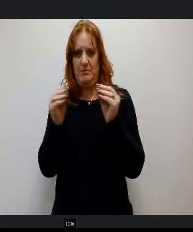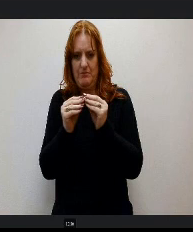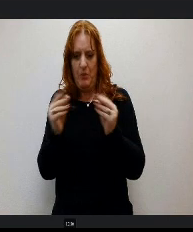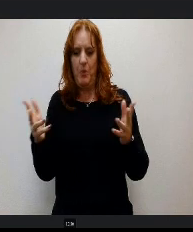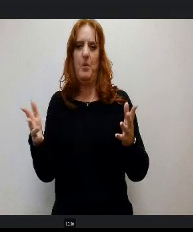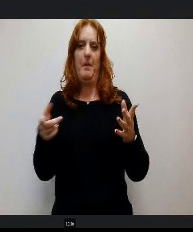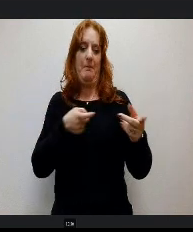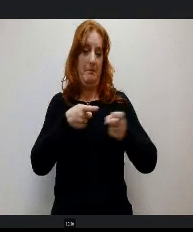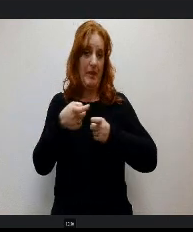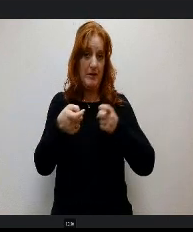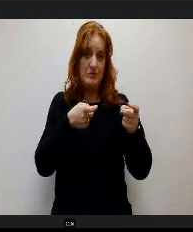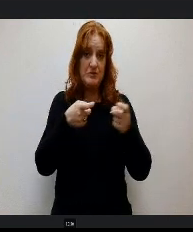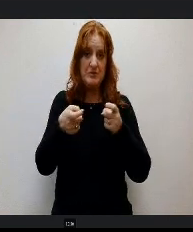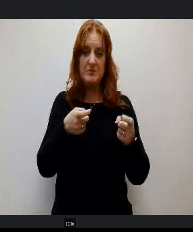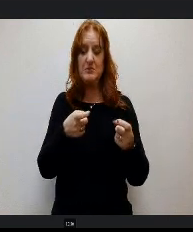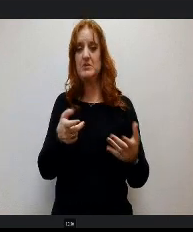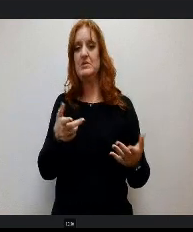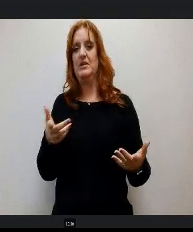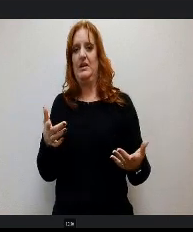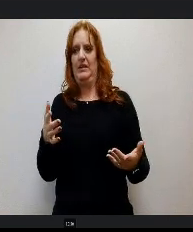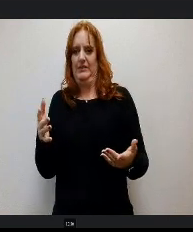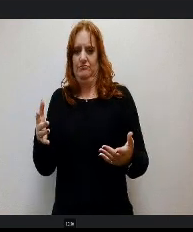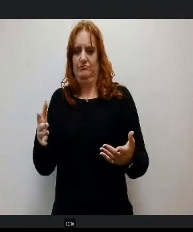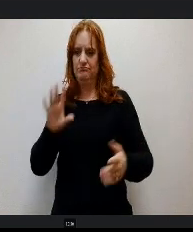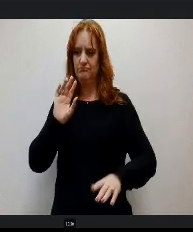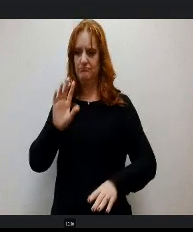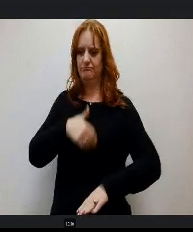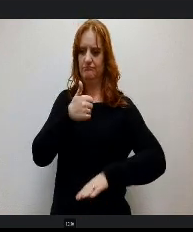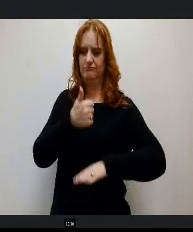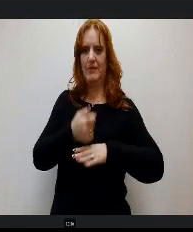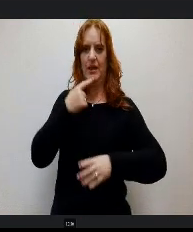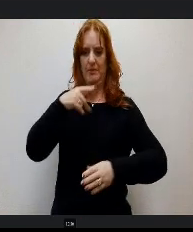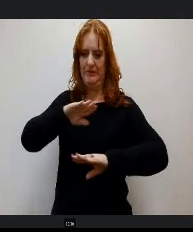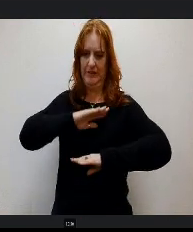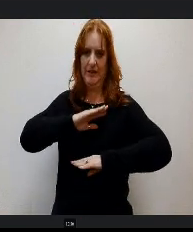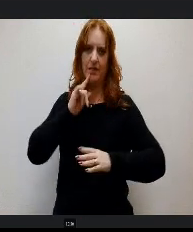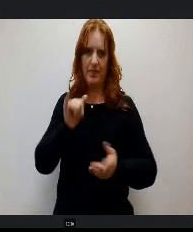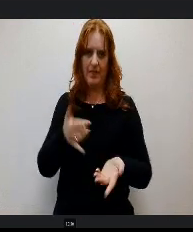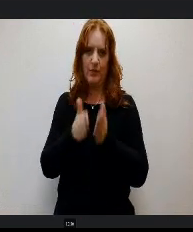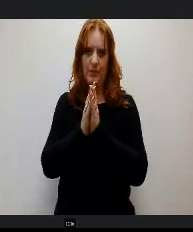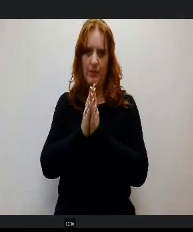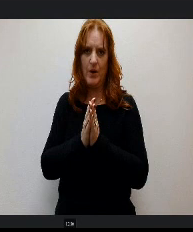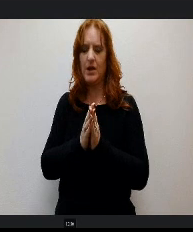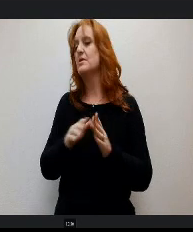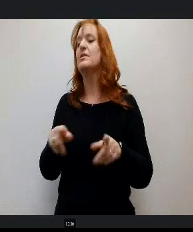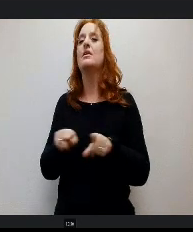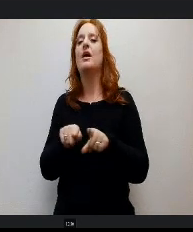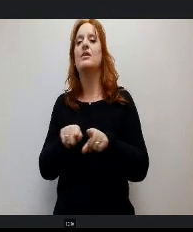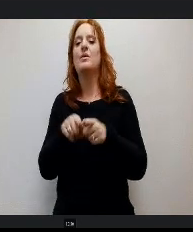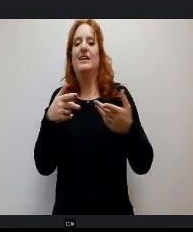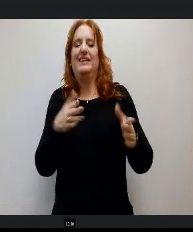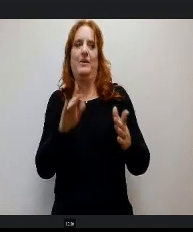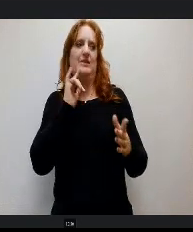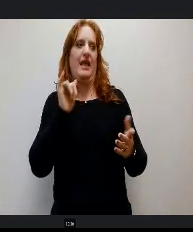In the request, it also allows the custodians to deem someone of